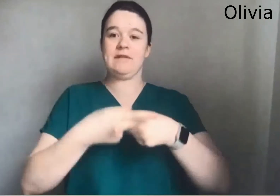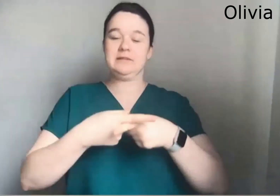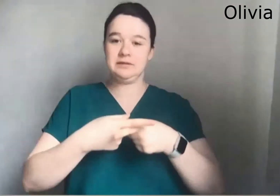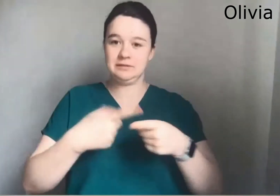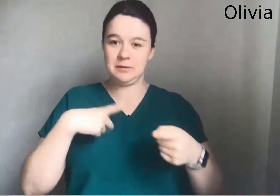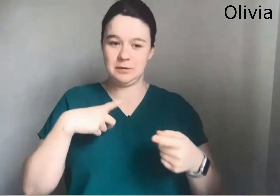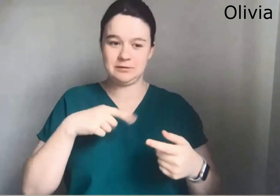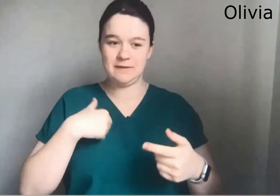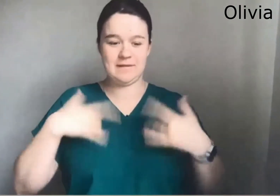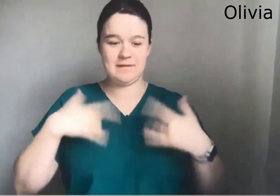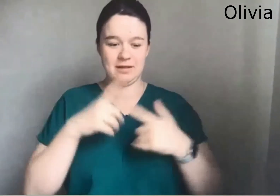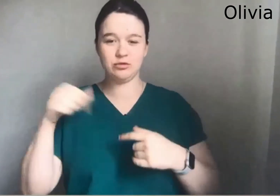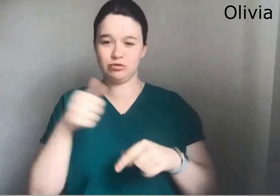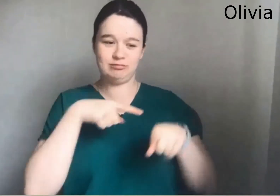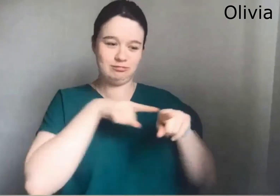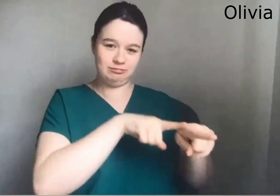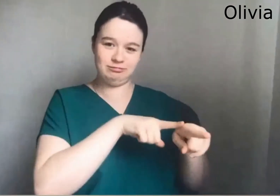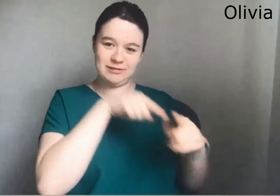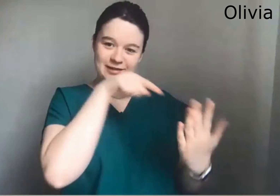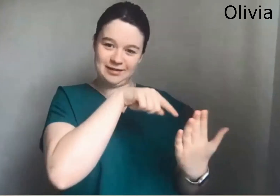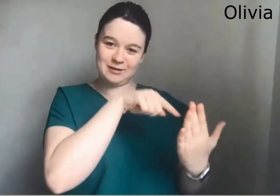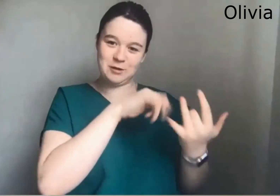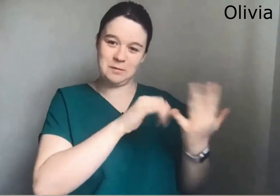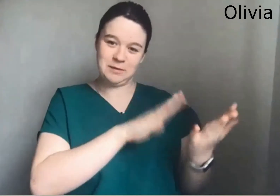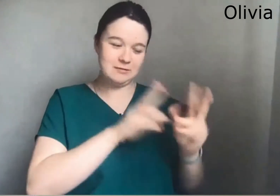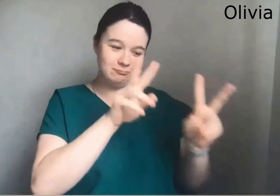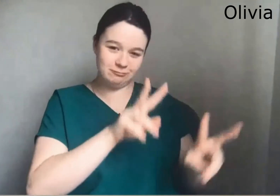So that means that I feel a bit conflicted because I feel like I should be